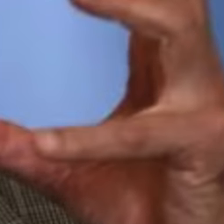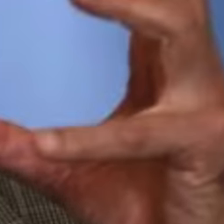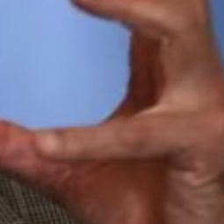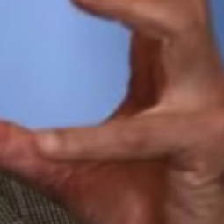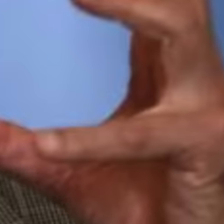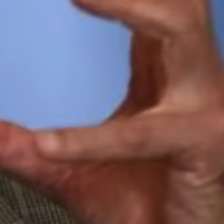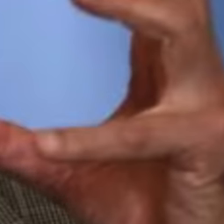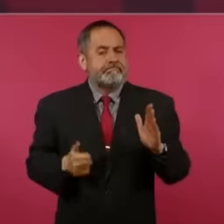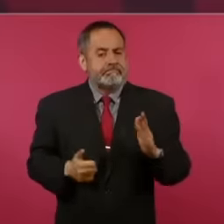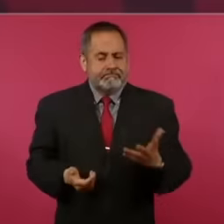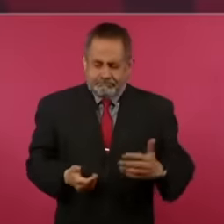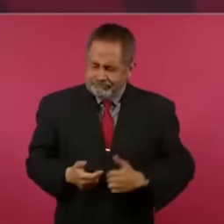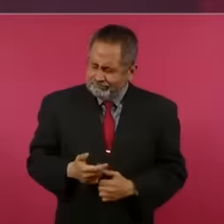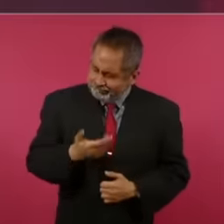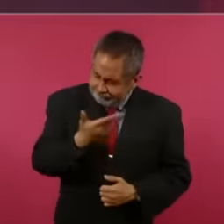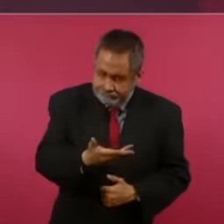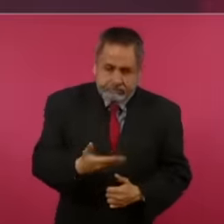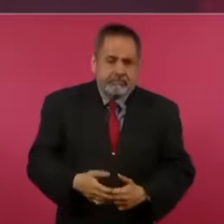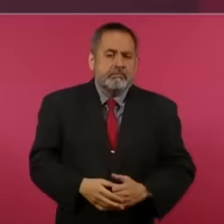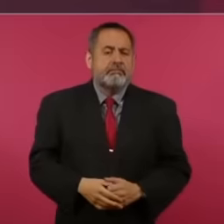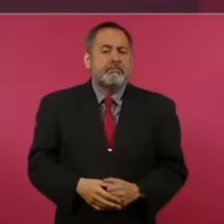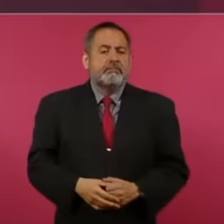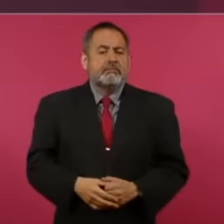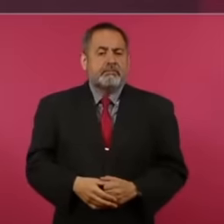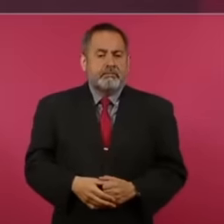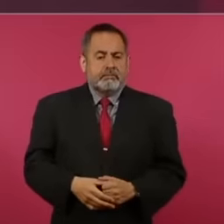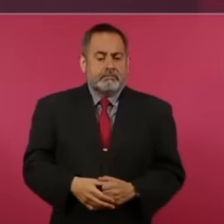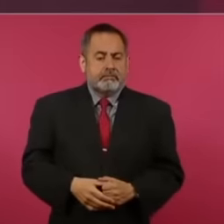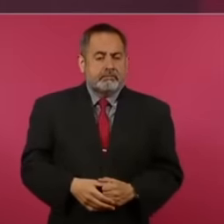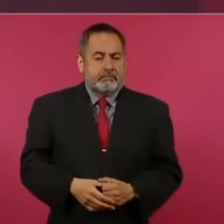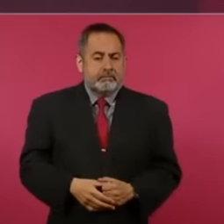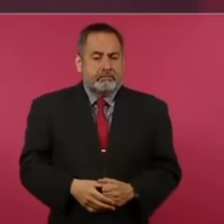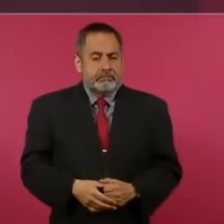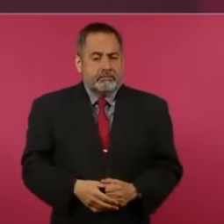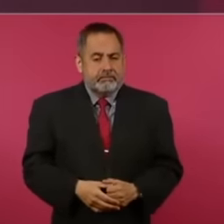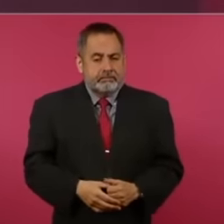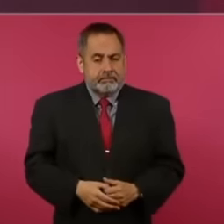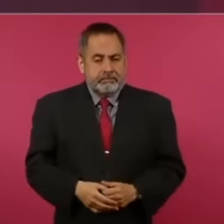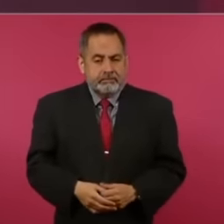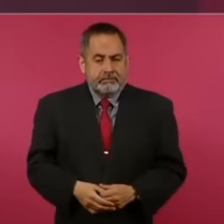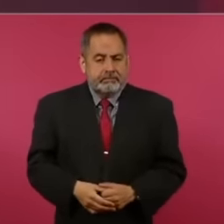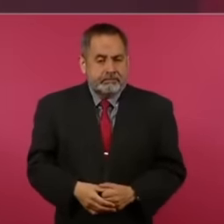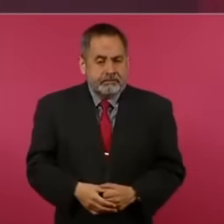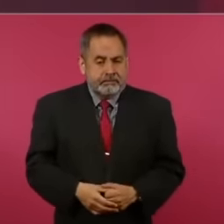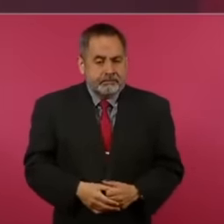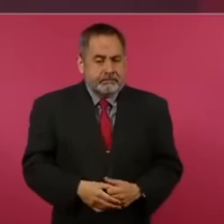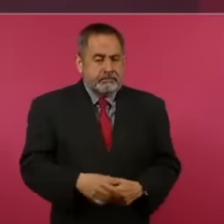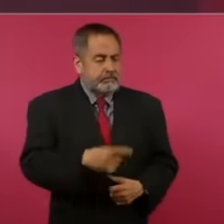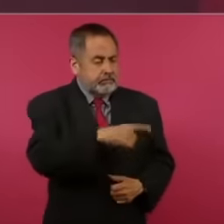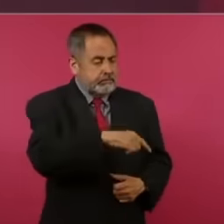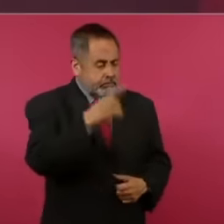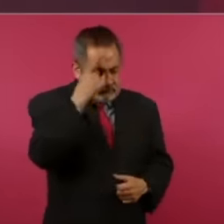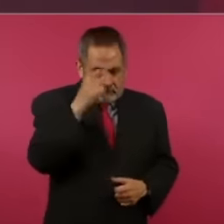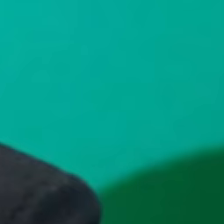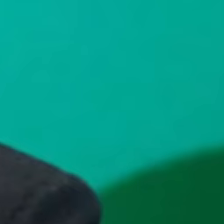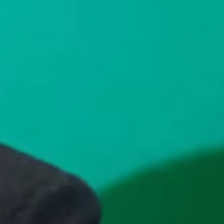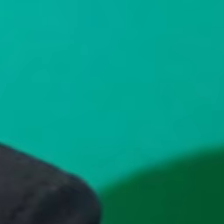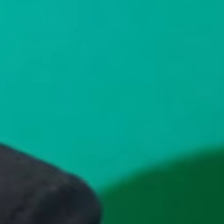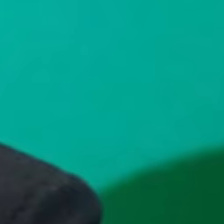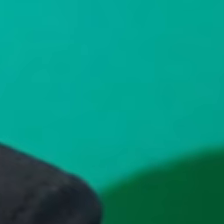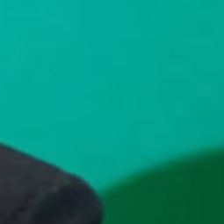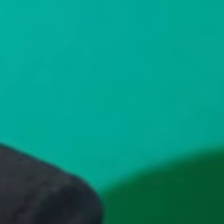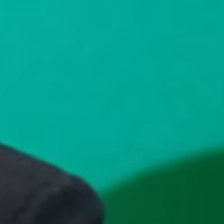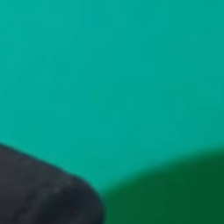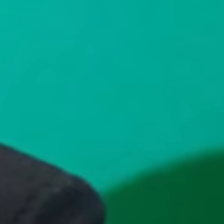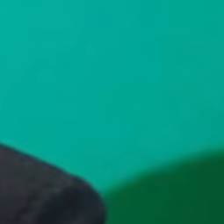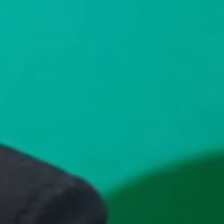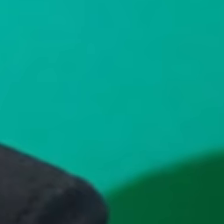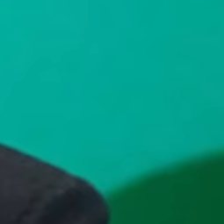, to look for arguments